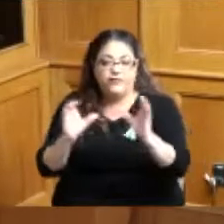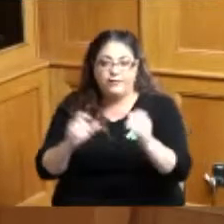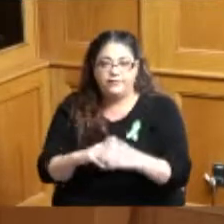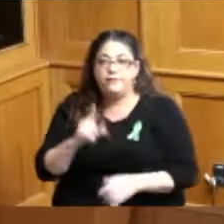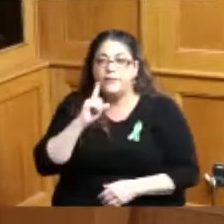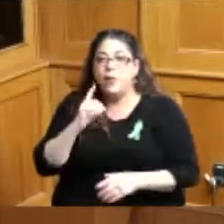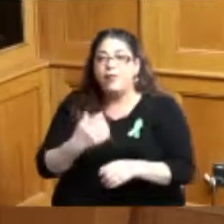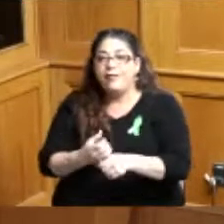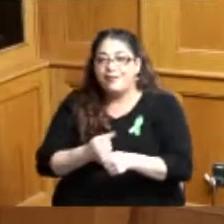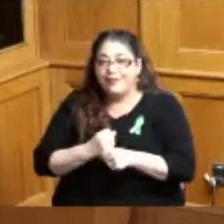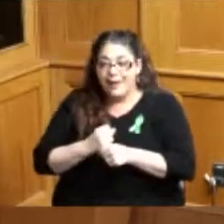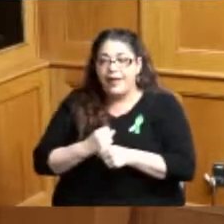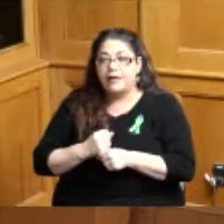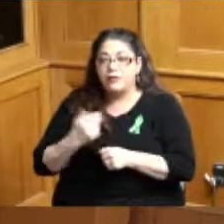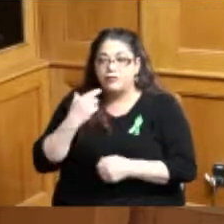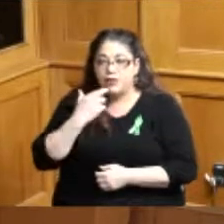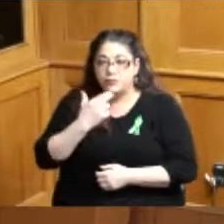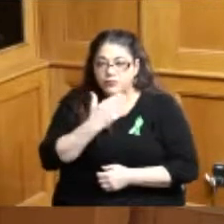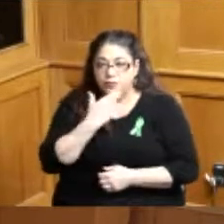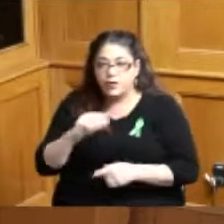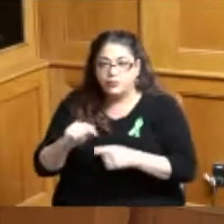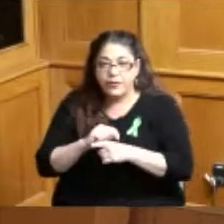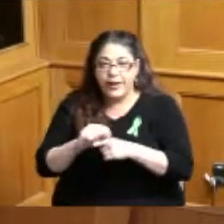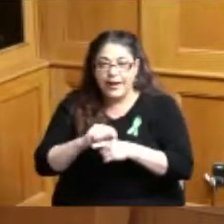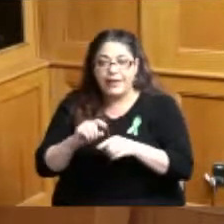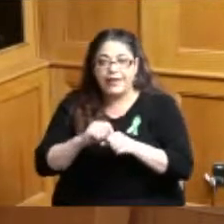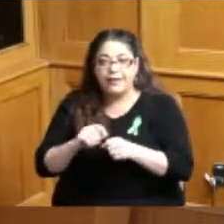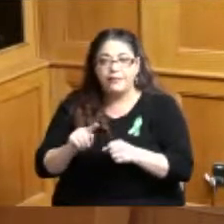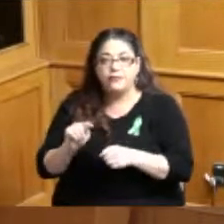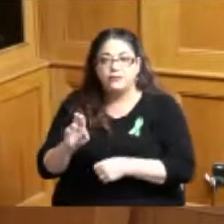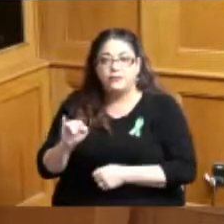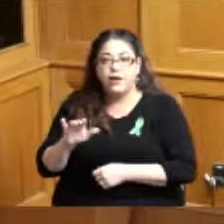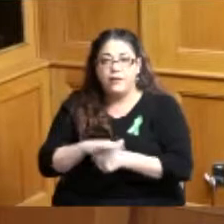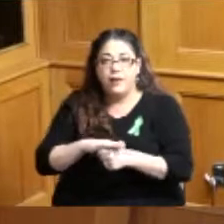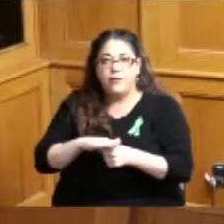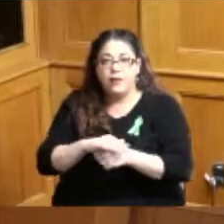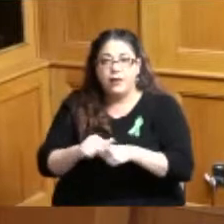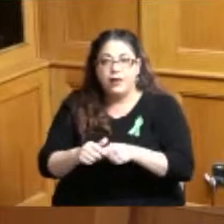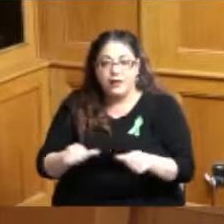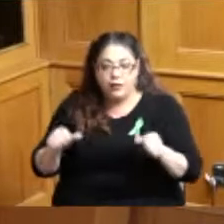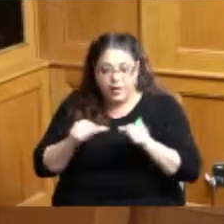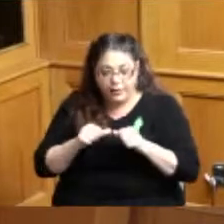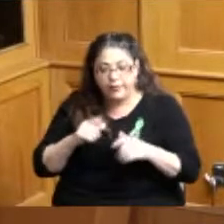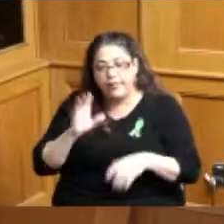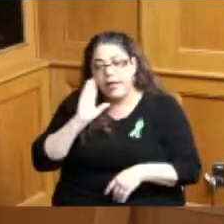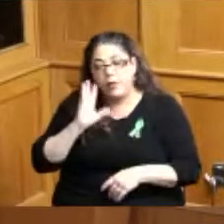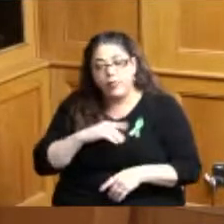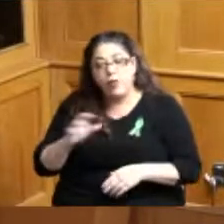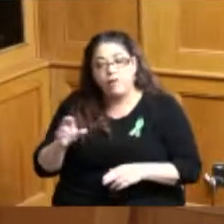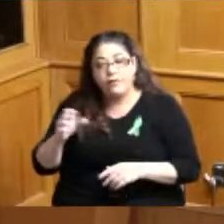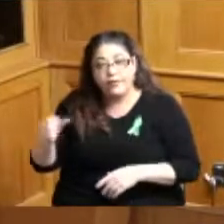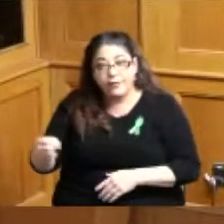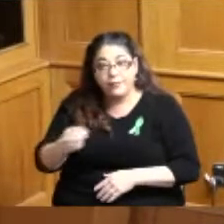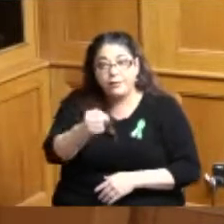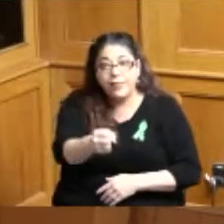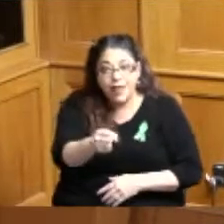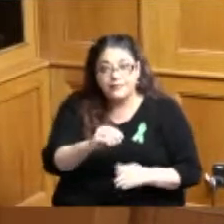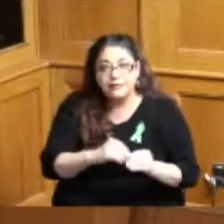in the tri-county development area as well as to be placed you know hopefully in other areas around